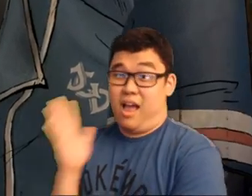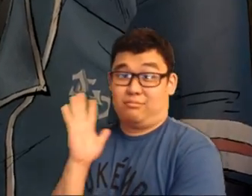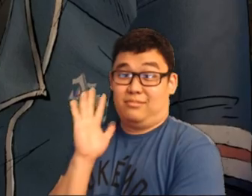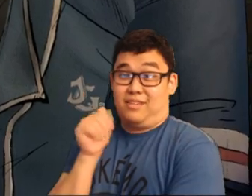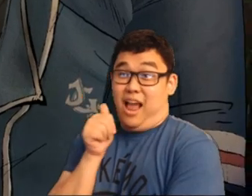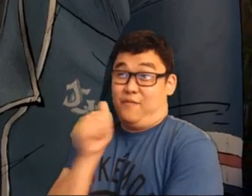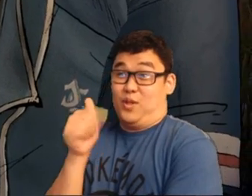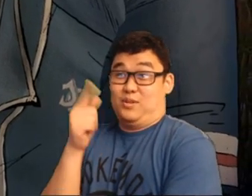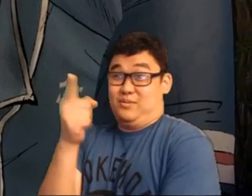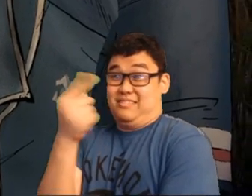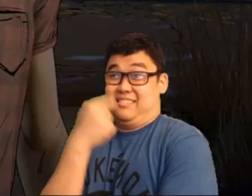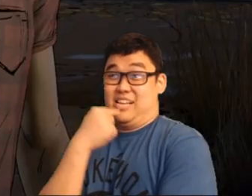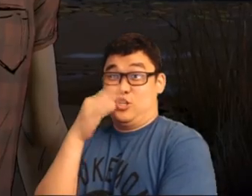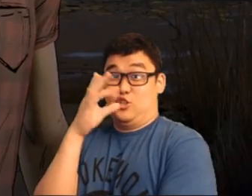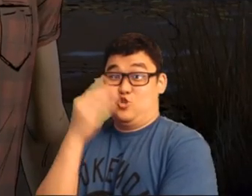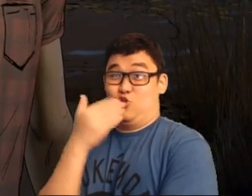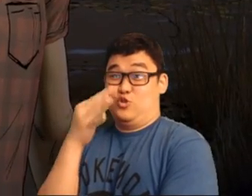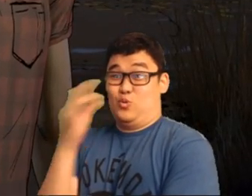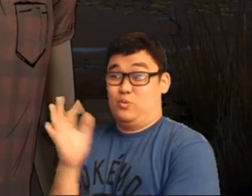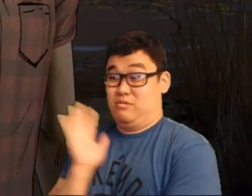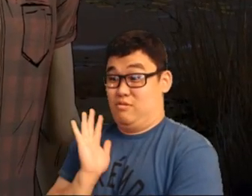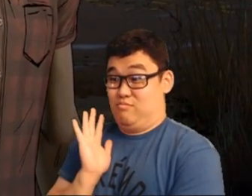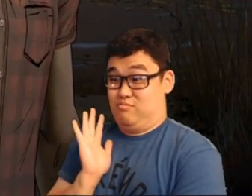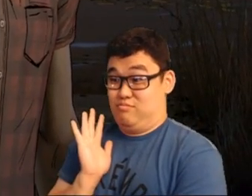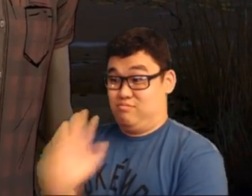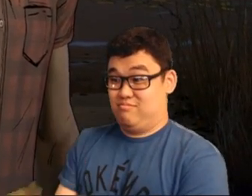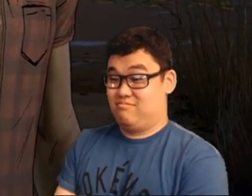Ah, I just pick that what the game recommends.